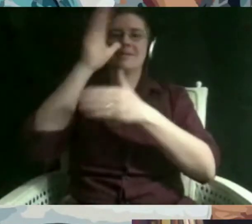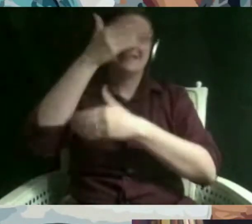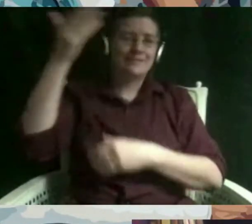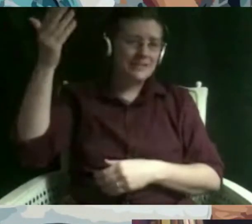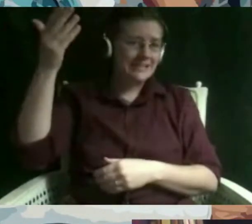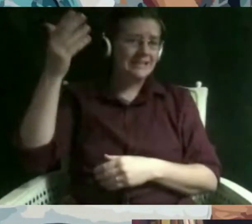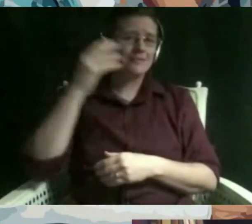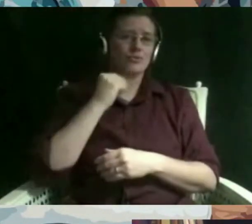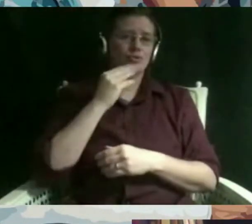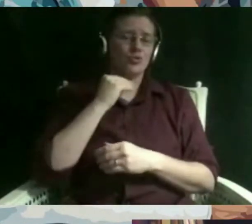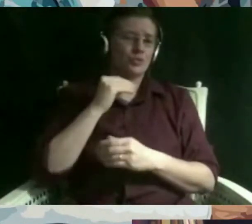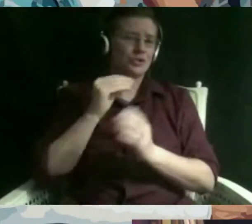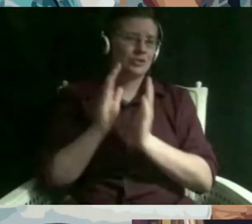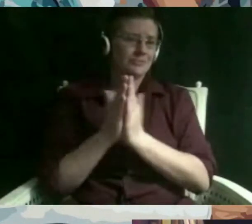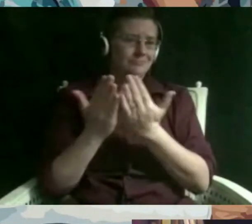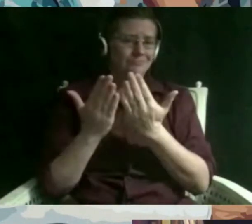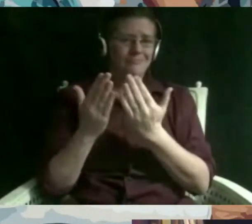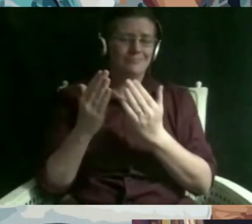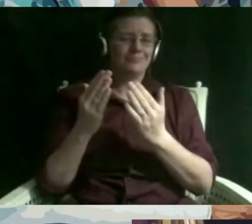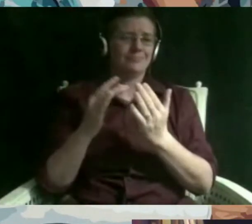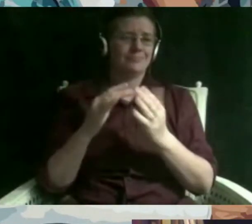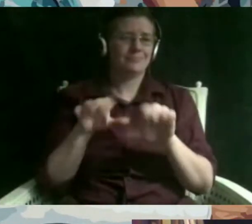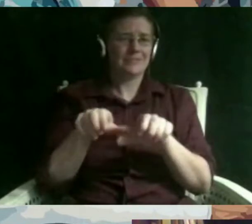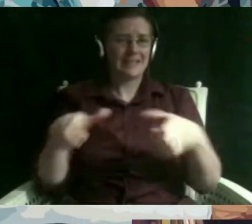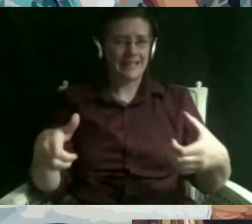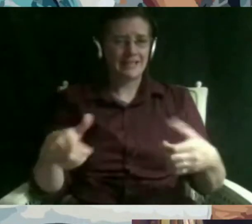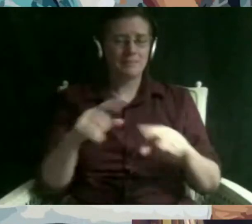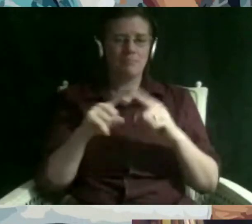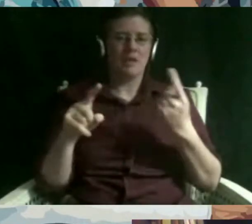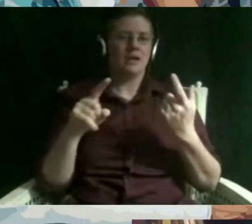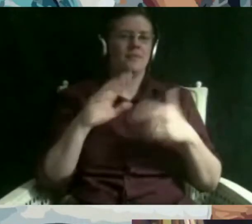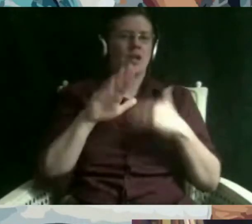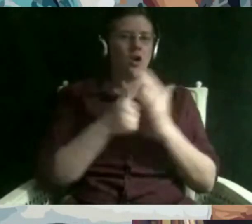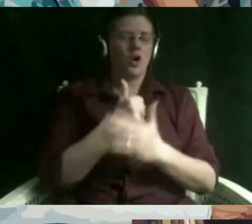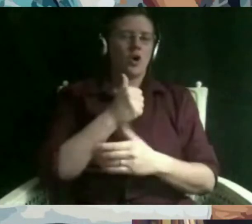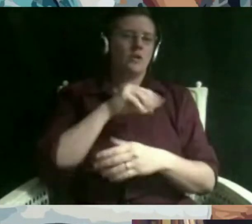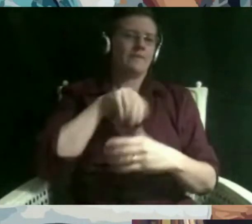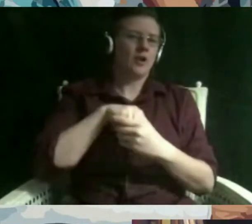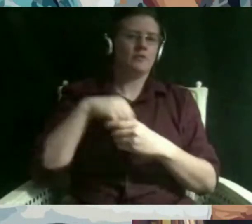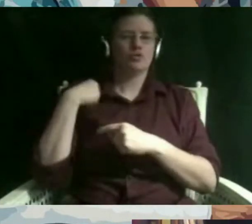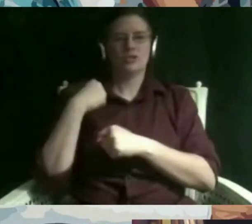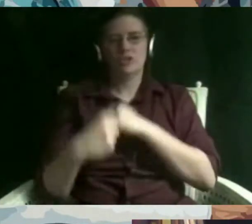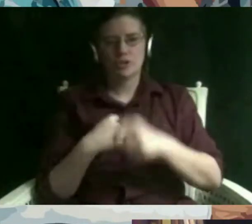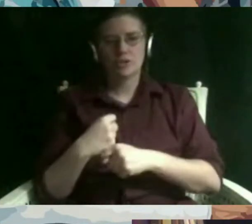our internal differences um they all involve traditions rituals beliefs that are uniquely